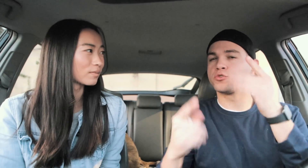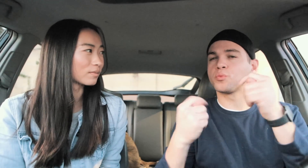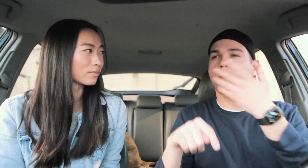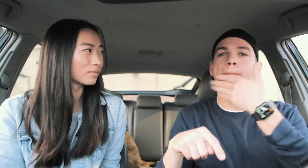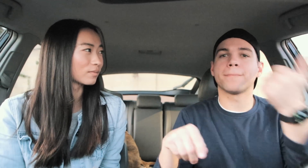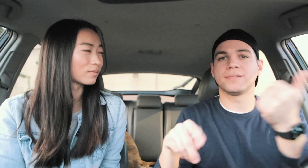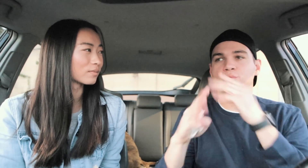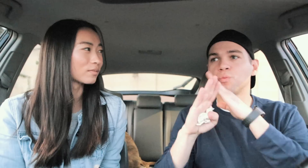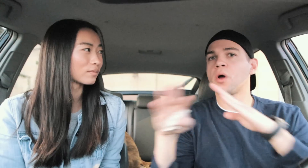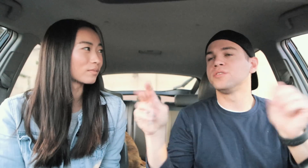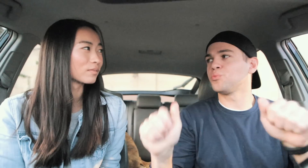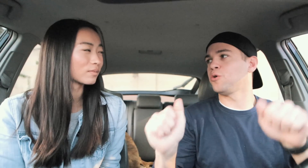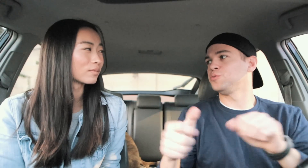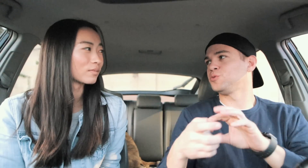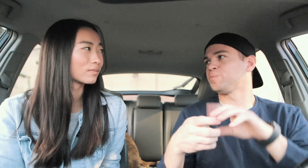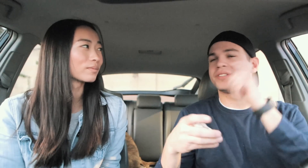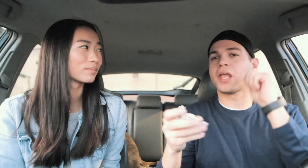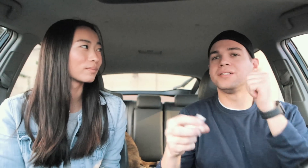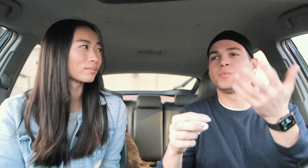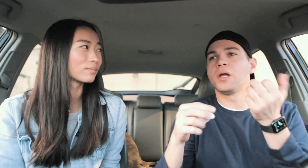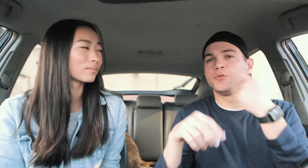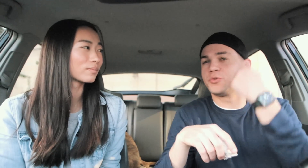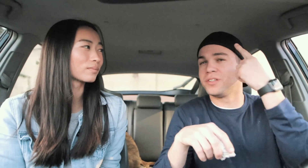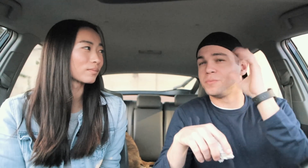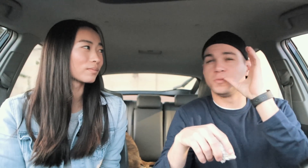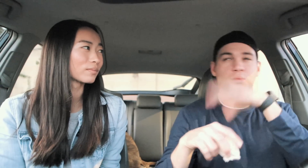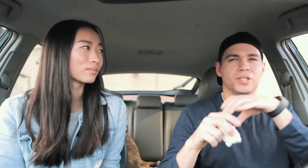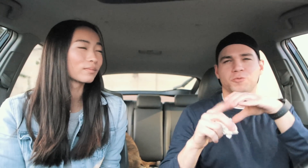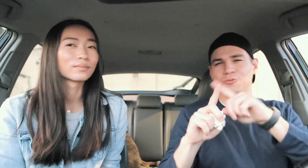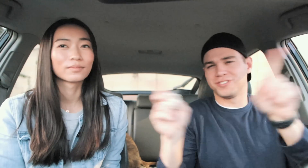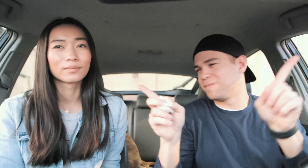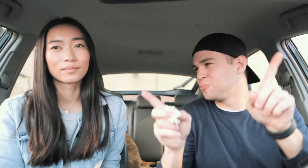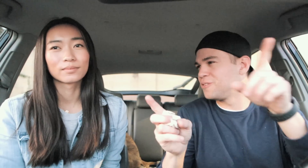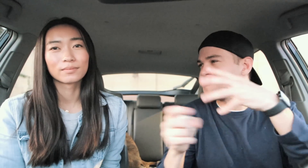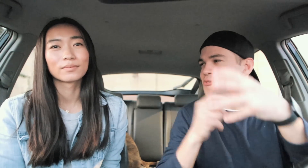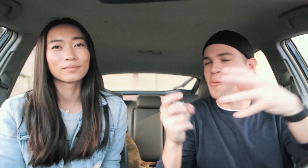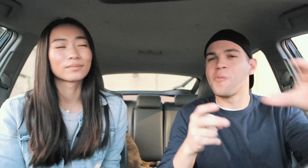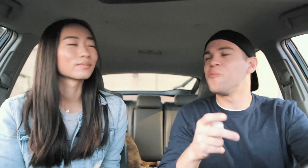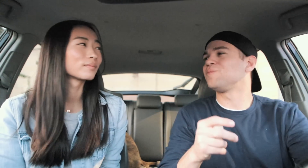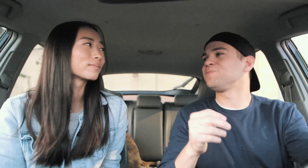so I would try my best to be as quiet as possible because I didn't want her think I was weird or different you know